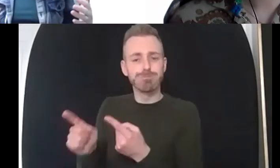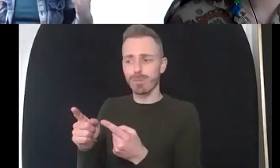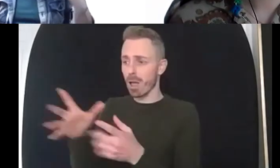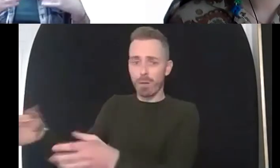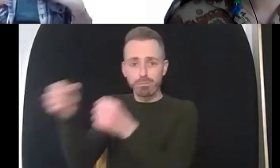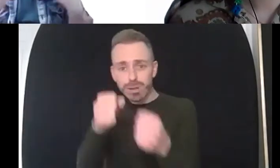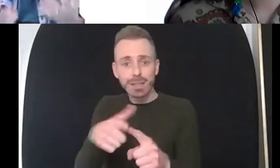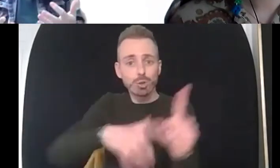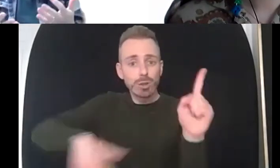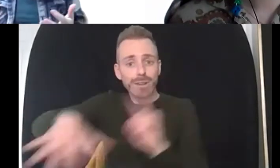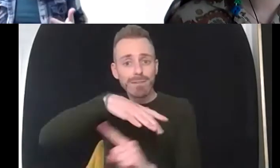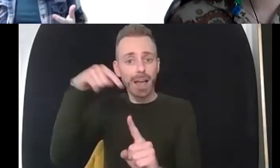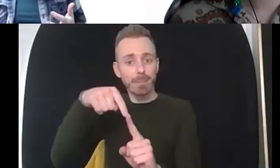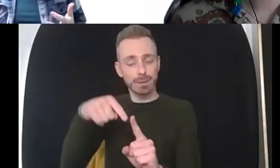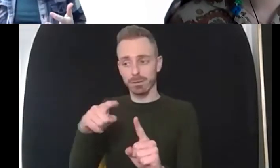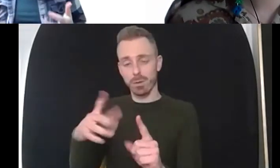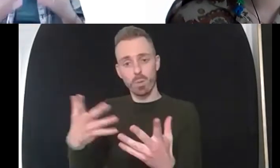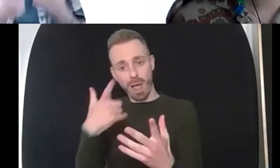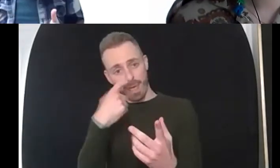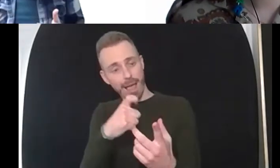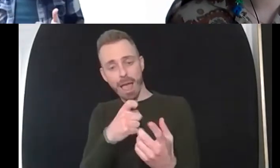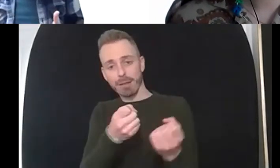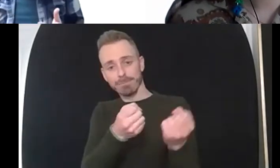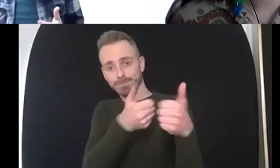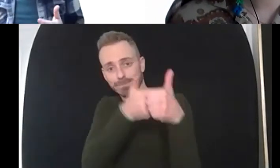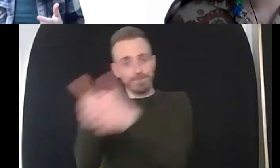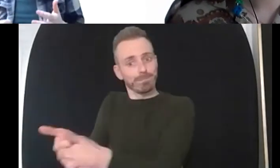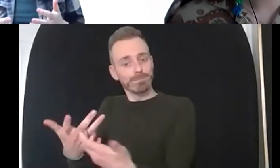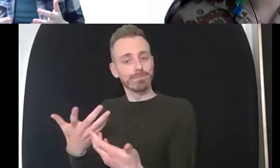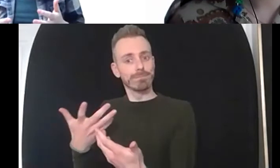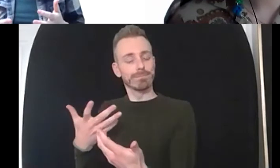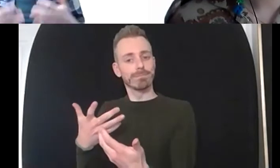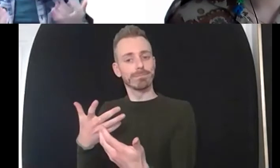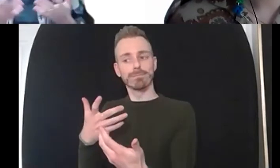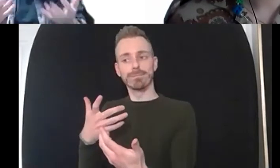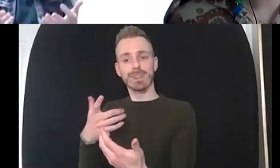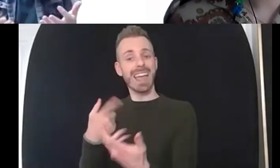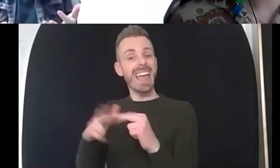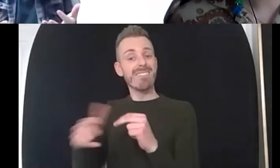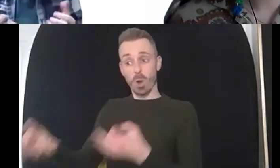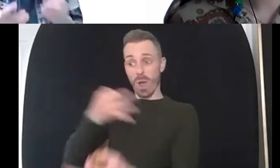if you can't answer the question that's fine too um you say that i don't know but let's